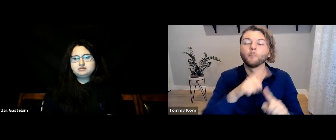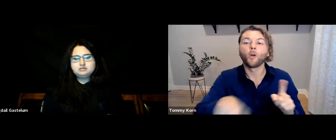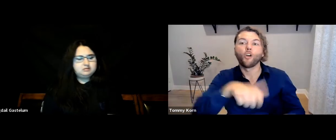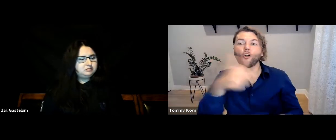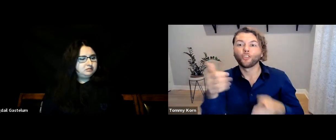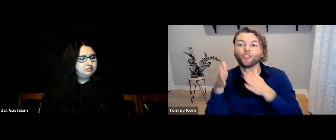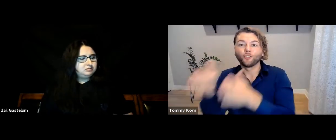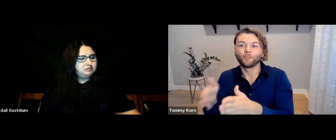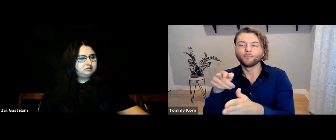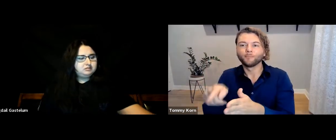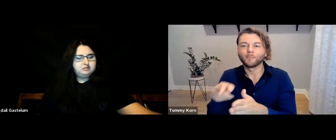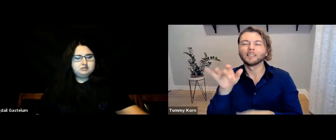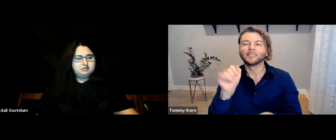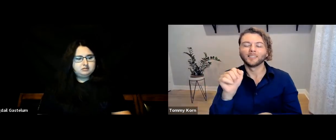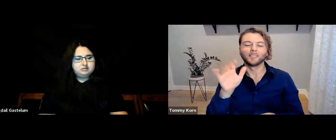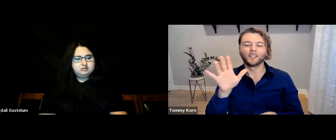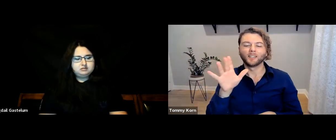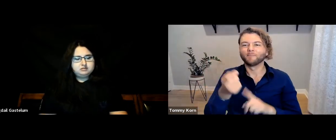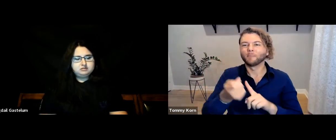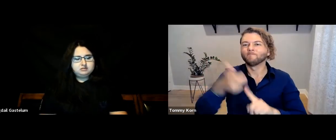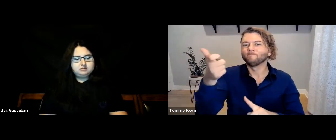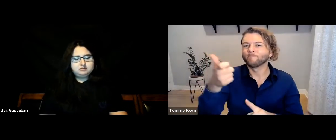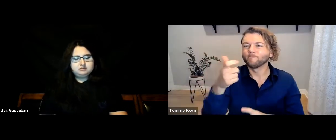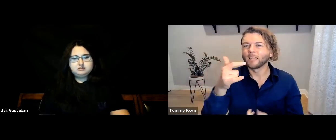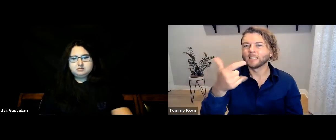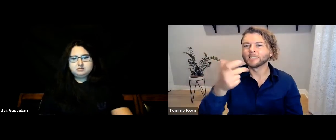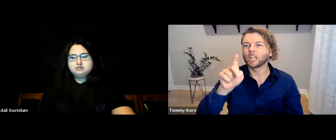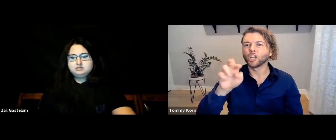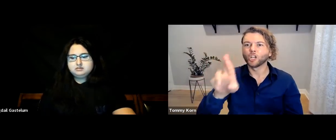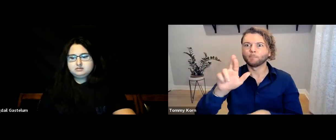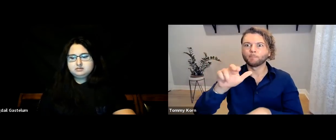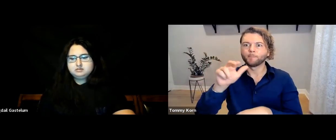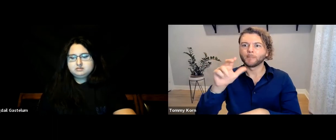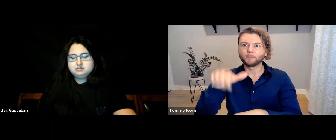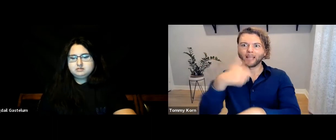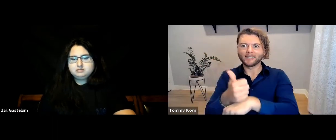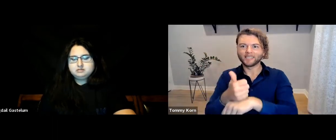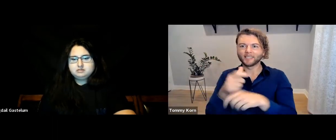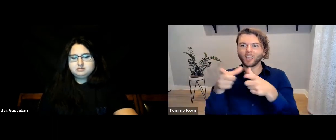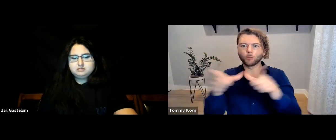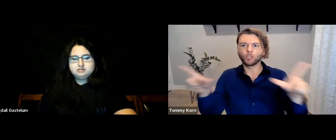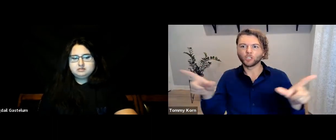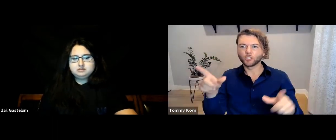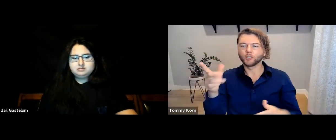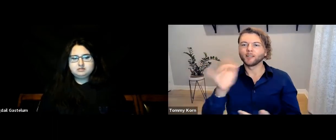Then the other is to remove gender-based language.